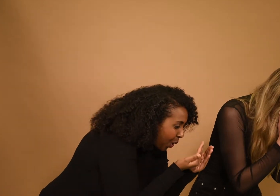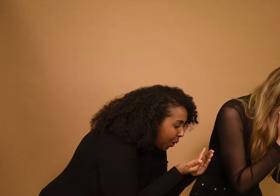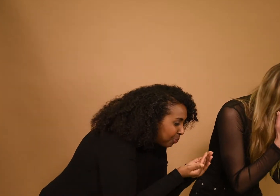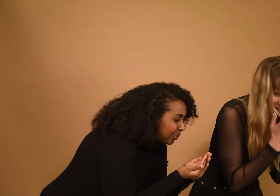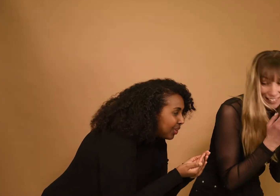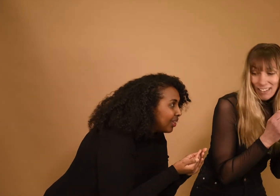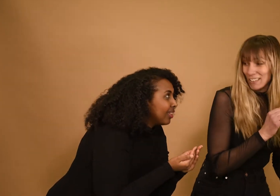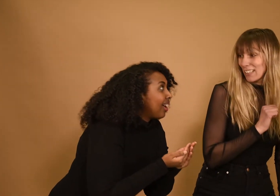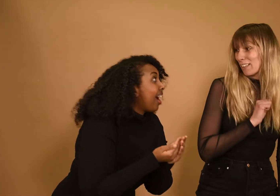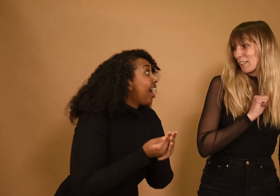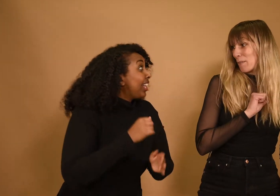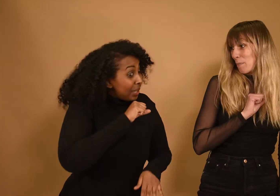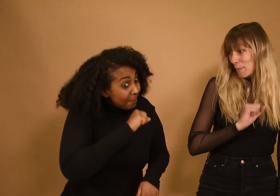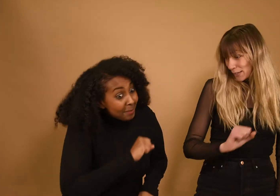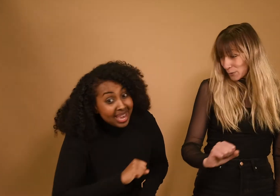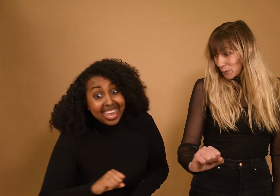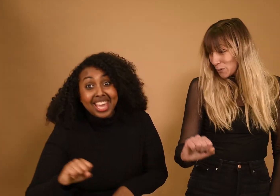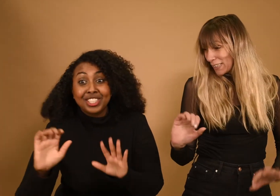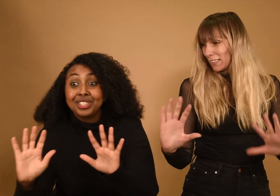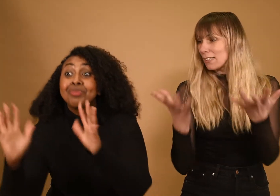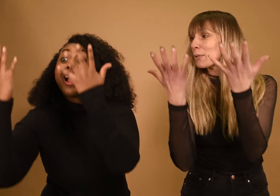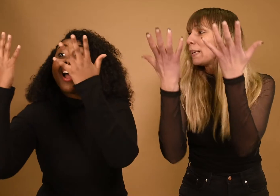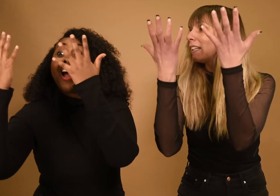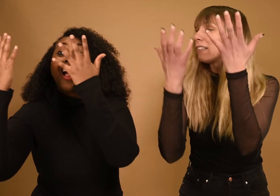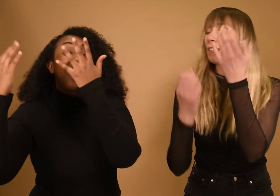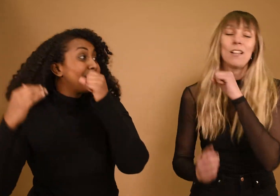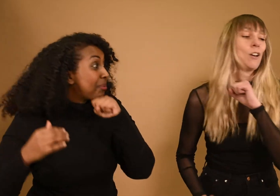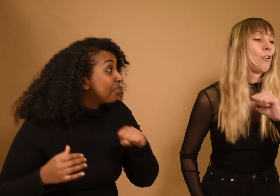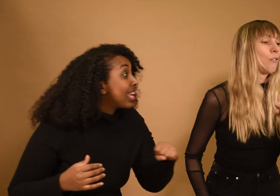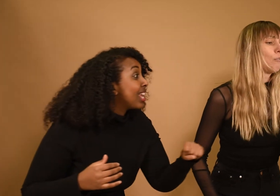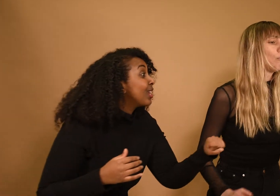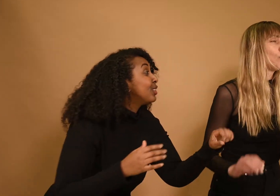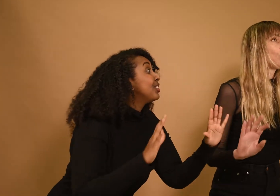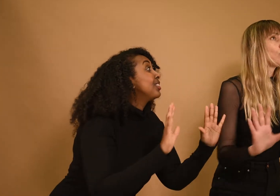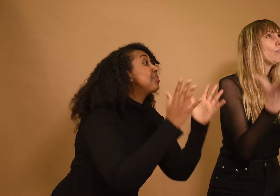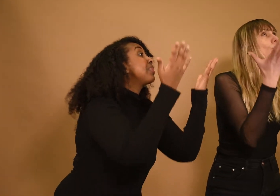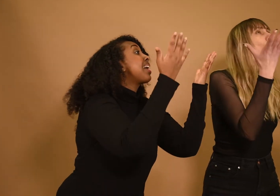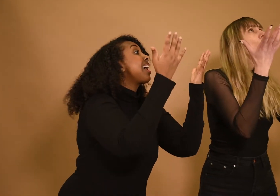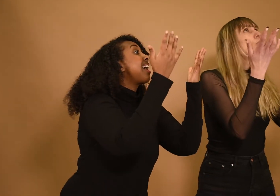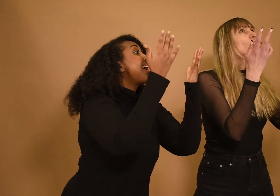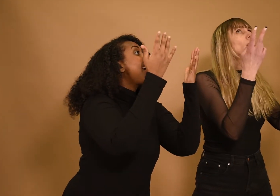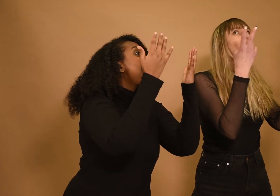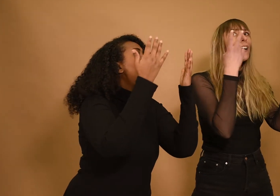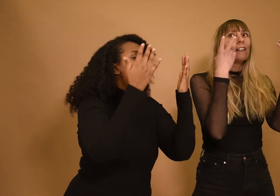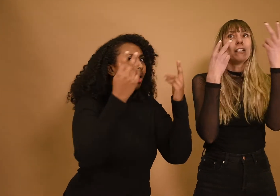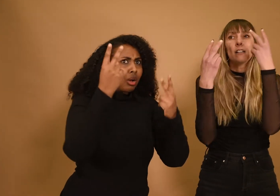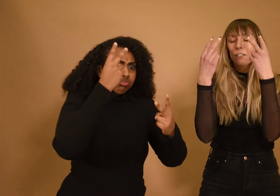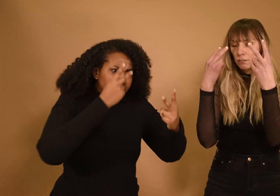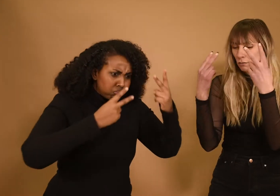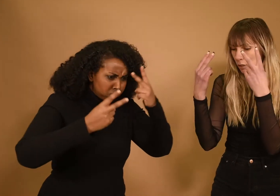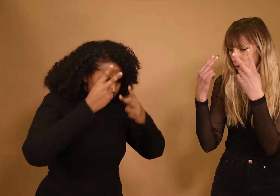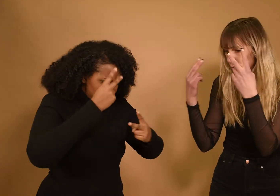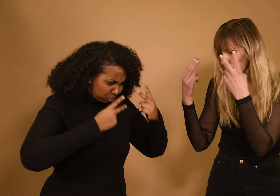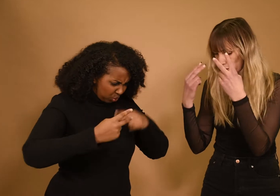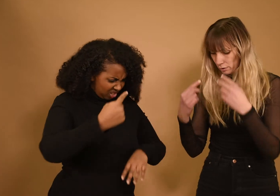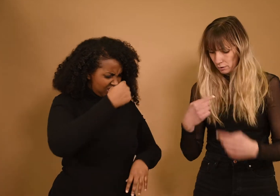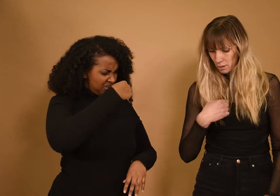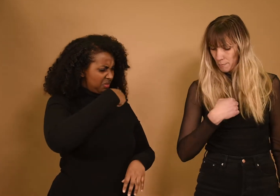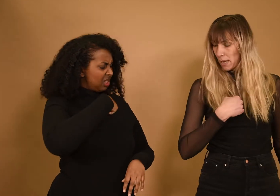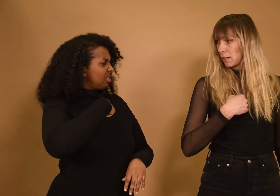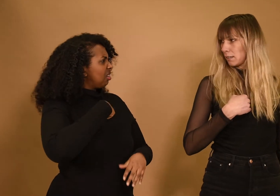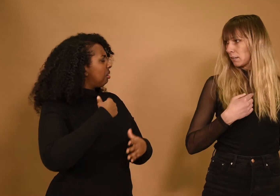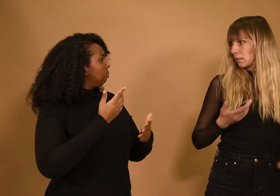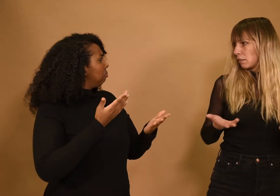If I join in on this children's game, will they look for me?